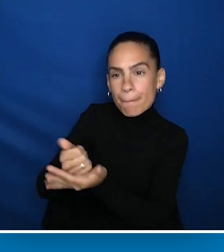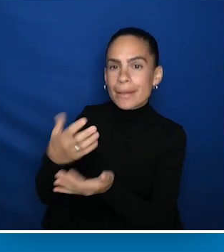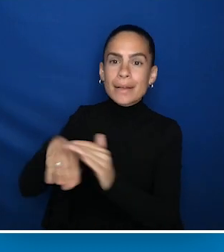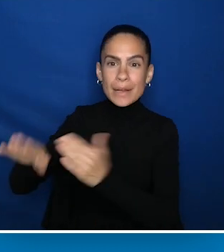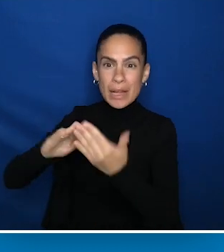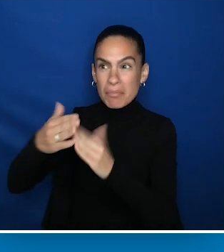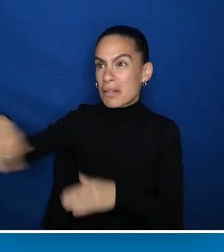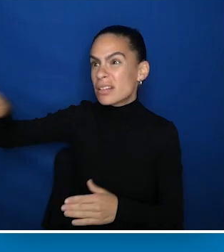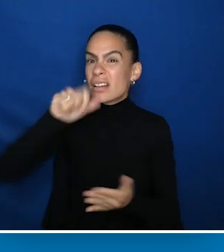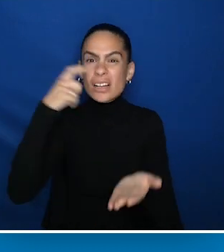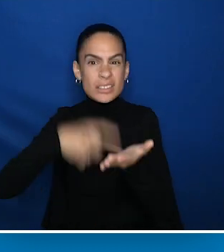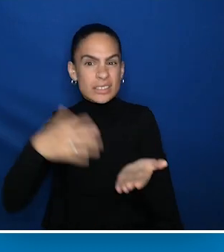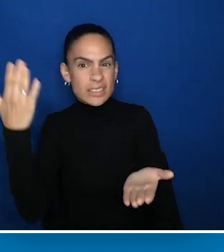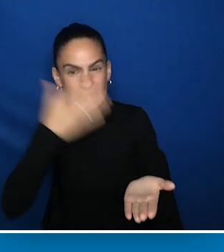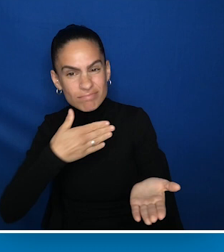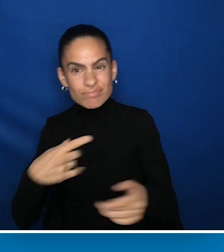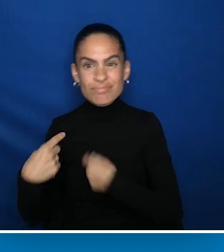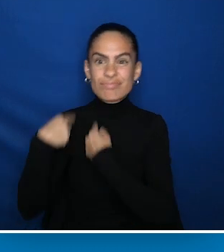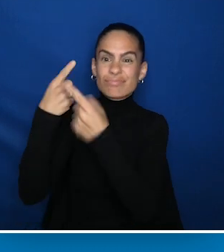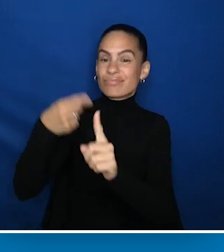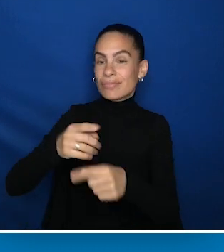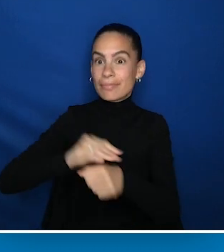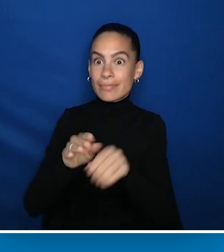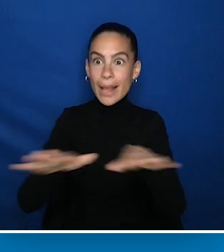behind closed doors, especially in this pandemic.